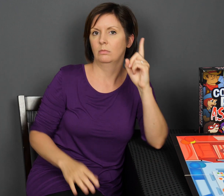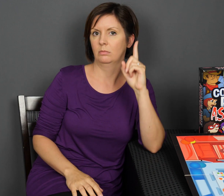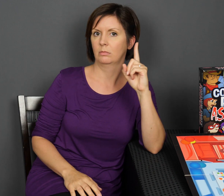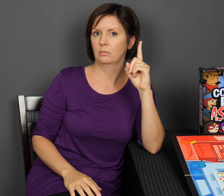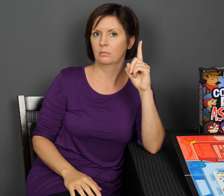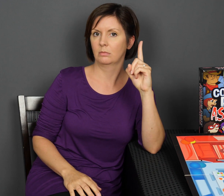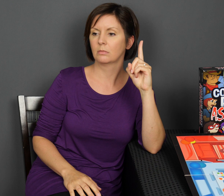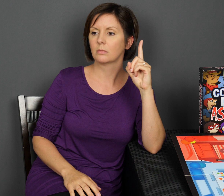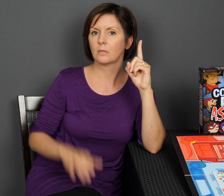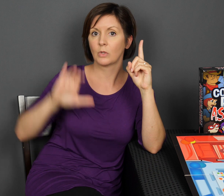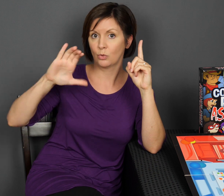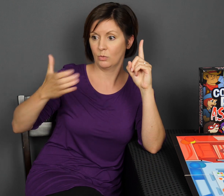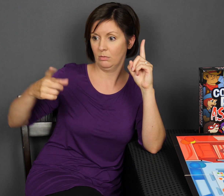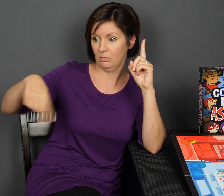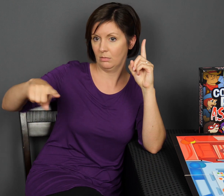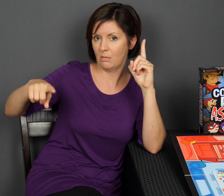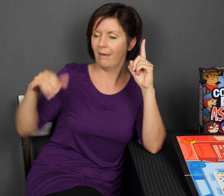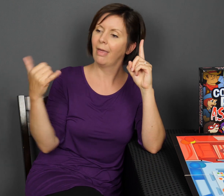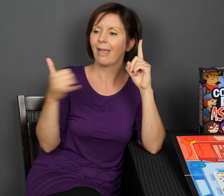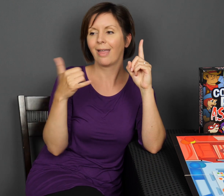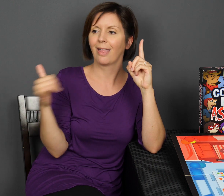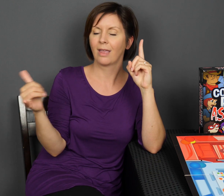1 controller, 1 moderator, if you will.